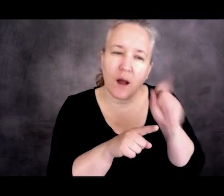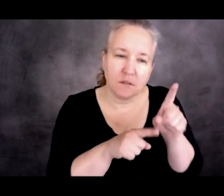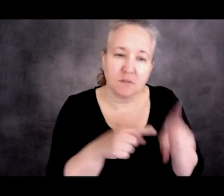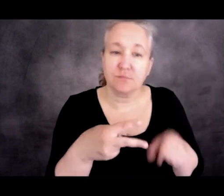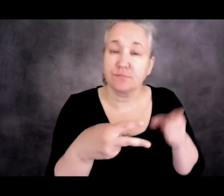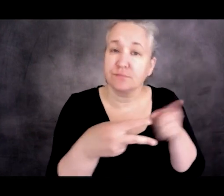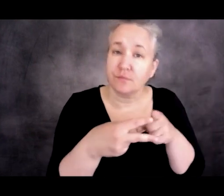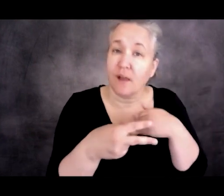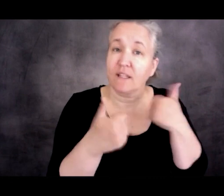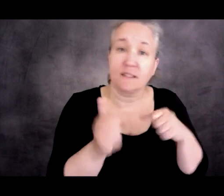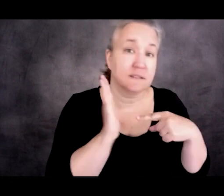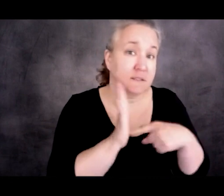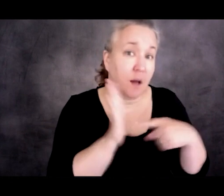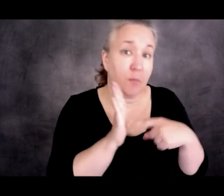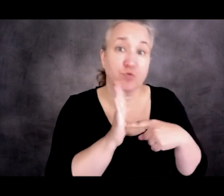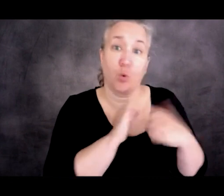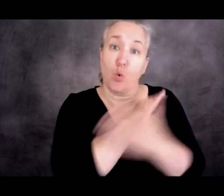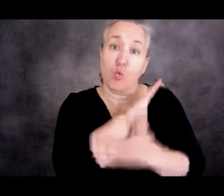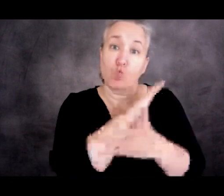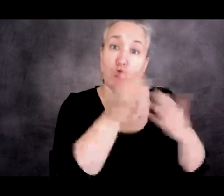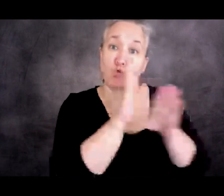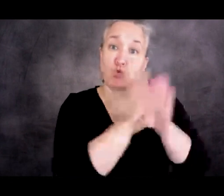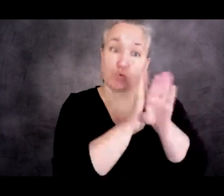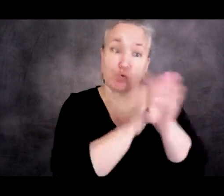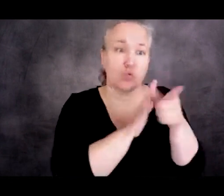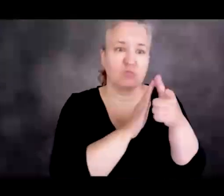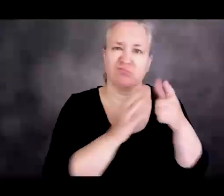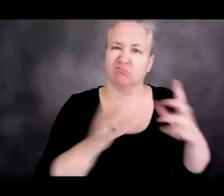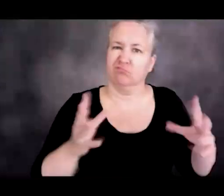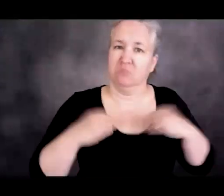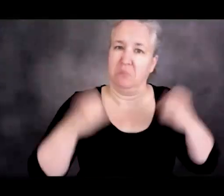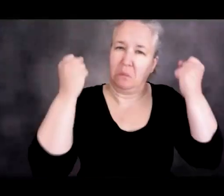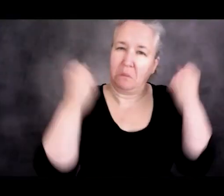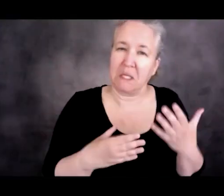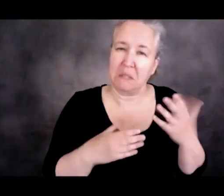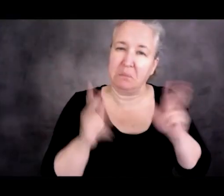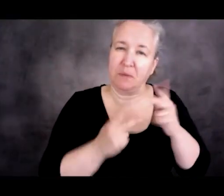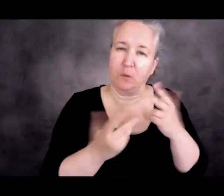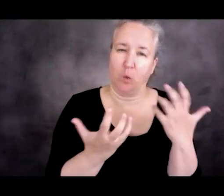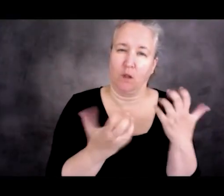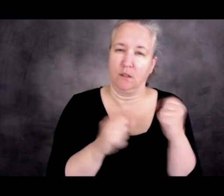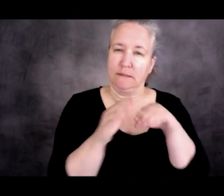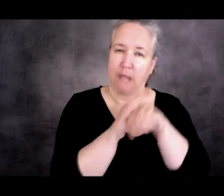of developed countries that have accepted a relatively large number of asylum seekers without having a consequential